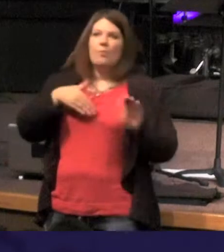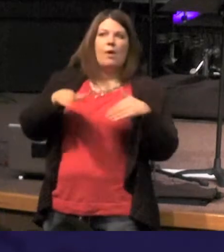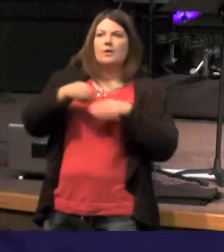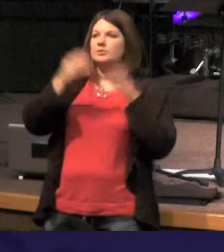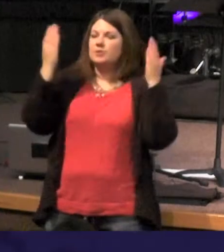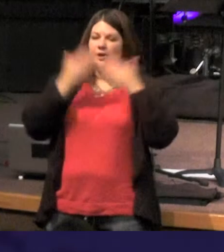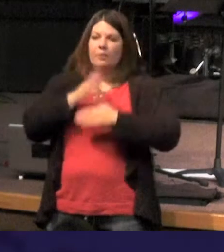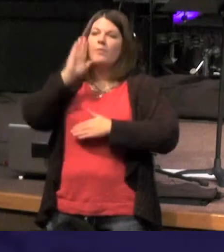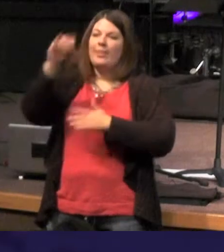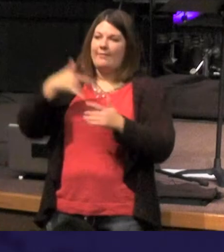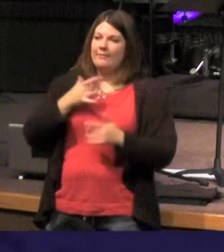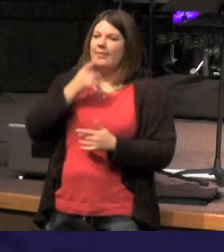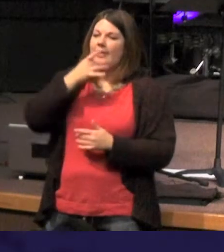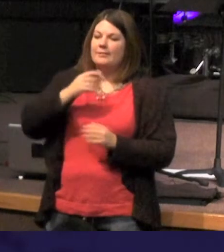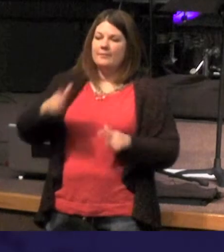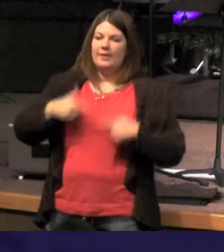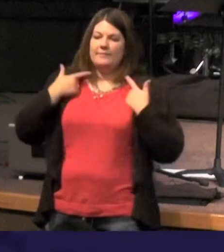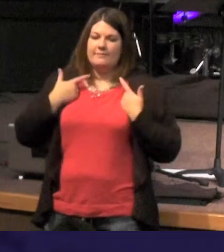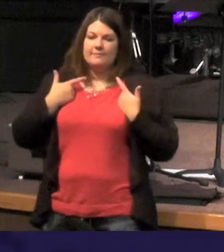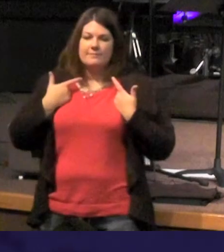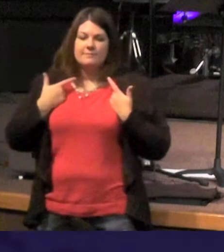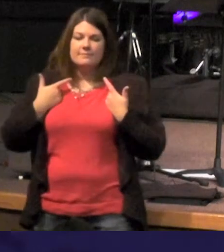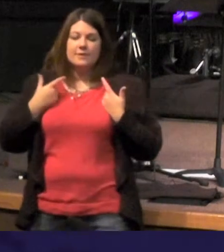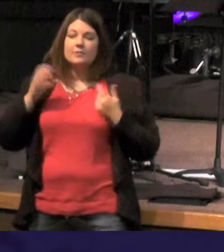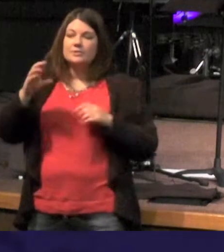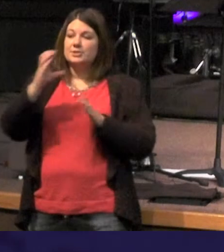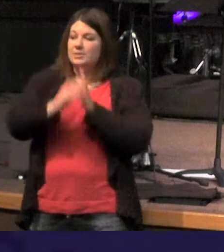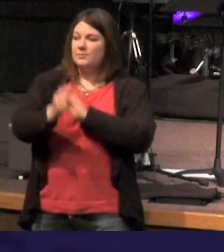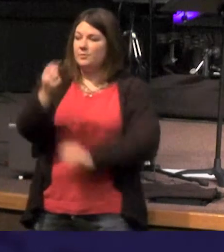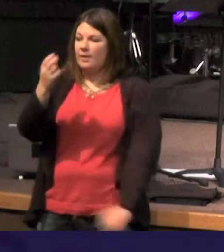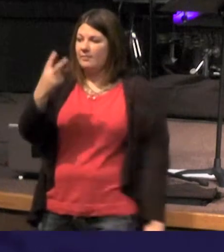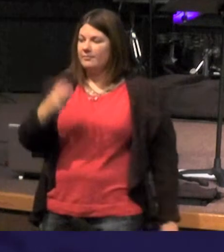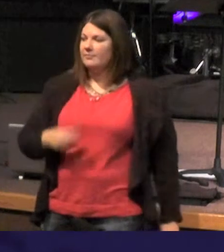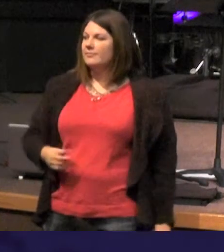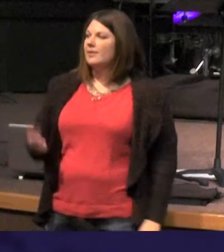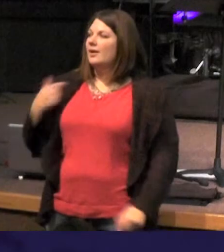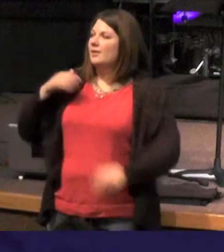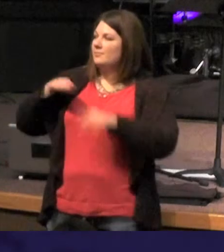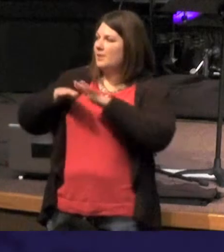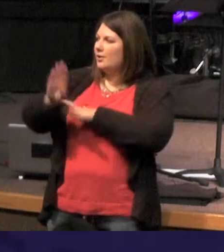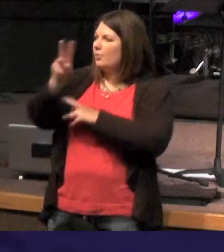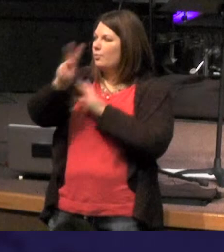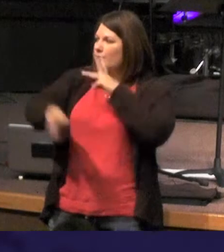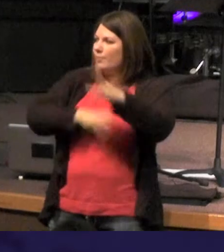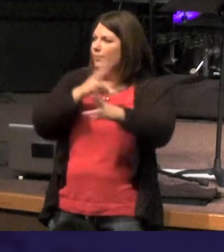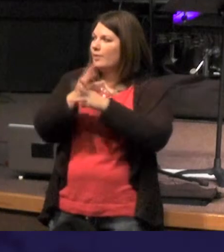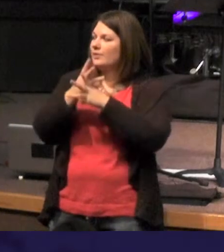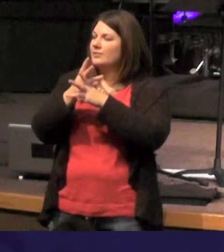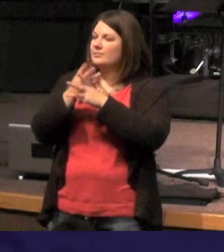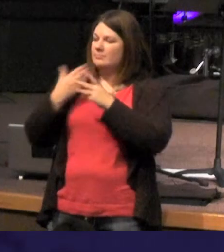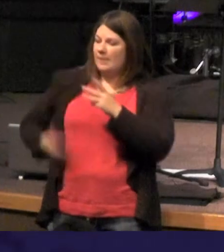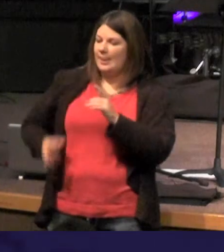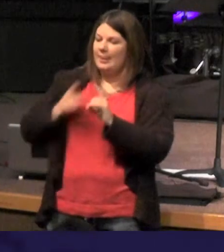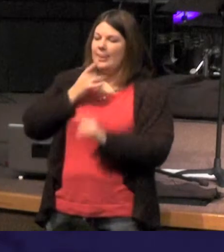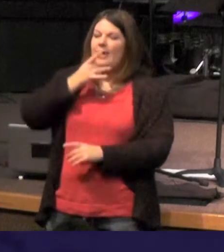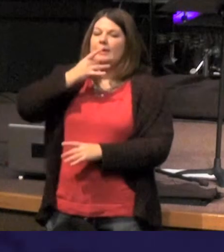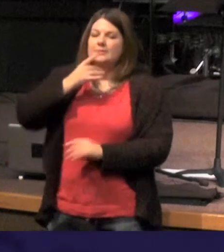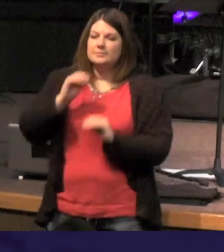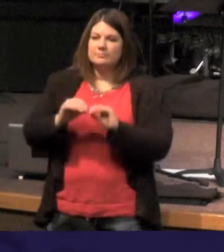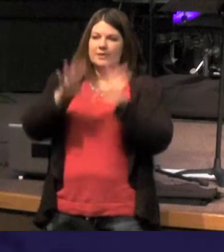He'll have the light of life or chapter 12 I've come in to the world as a light so that whoever believes in me may not